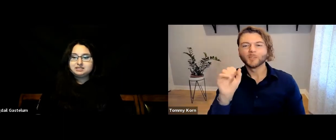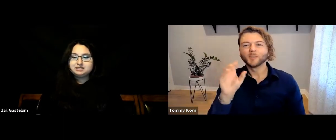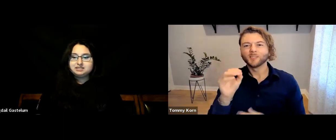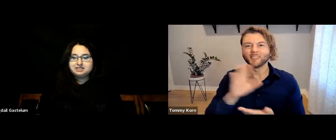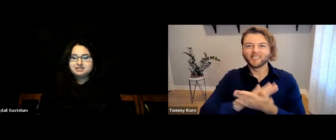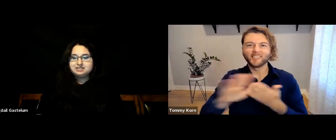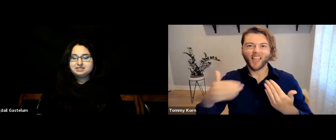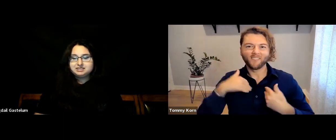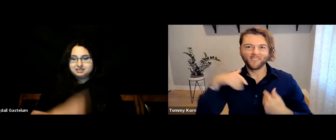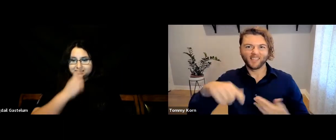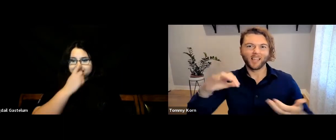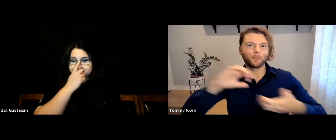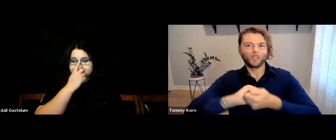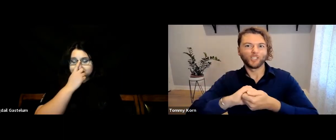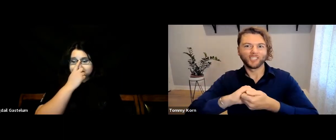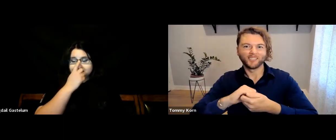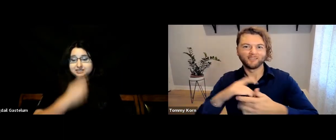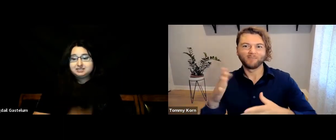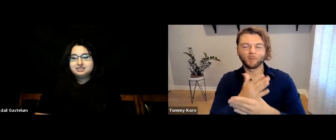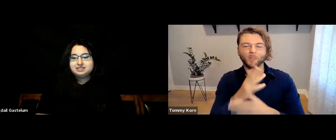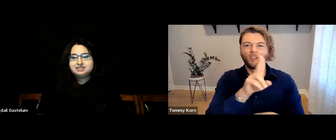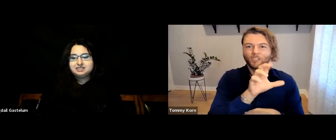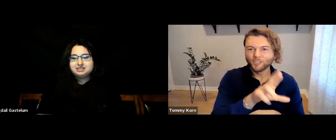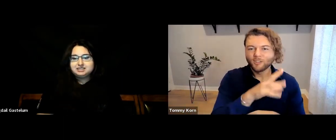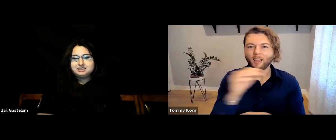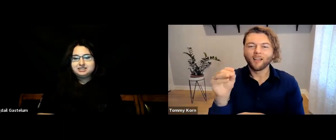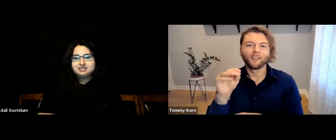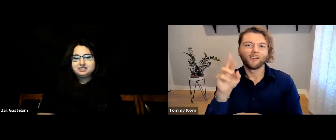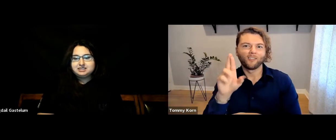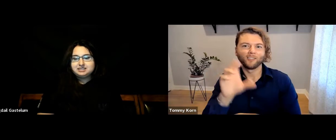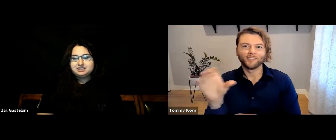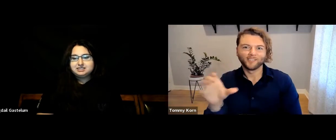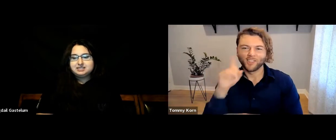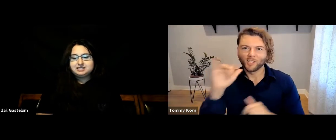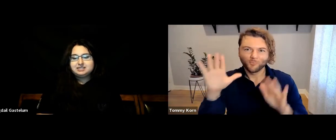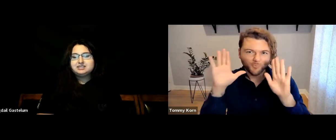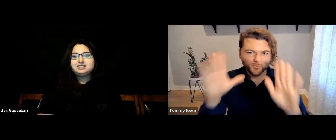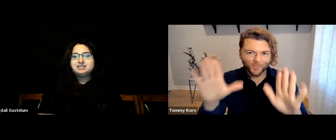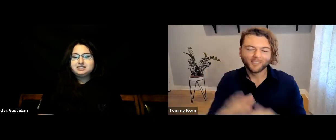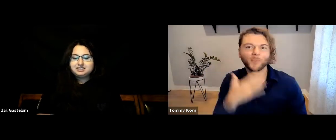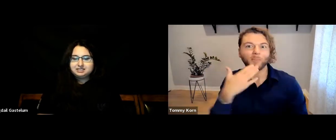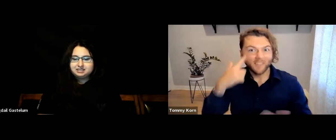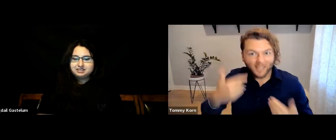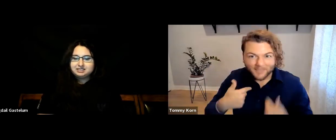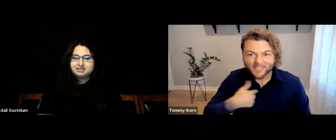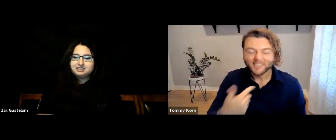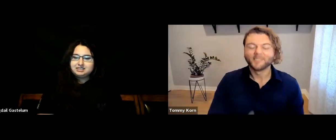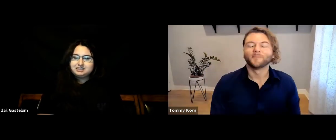So really, it’s nice to have this collaboration with UCR and RCC; it’s wonderful and brilliant. Thank you all so much for having me.